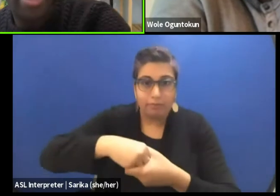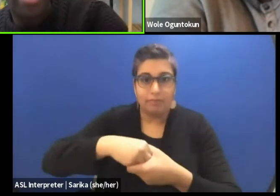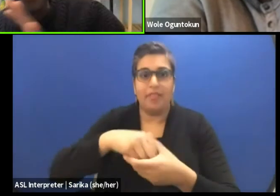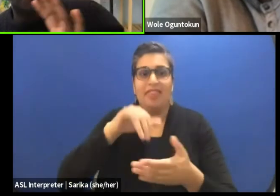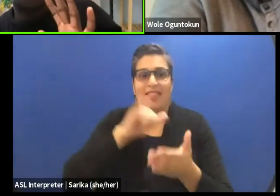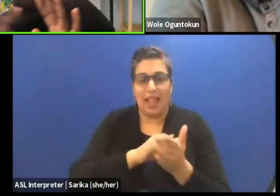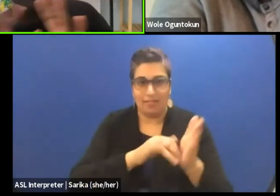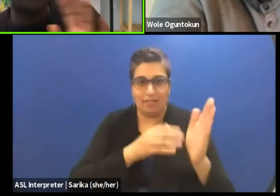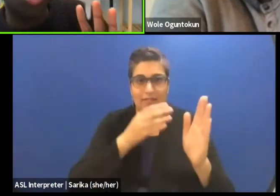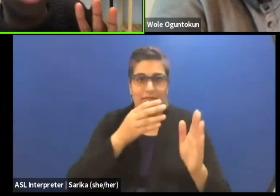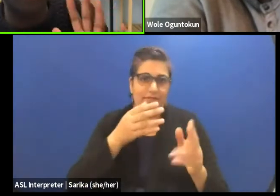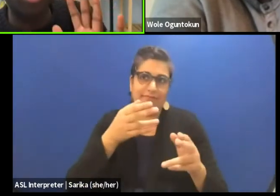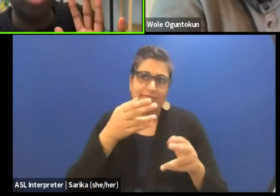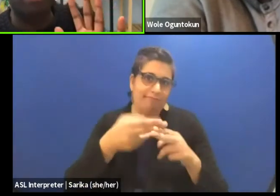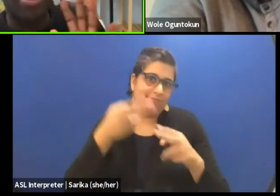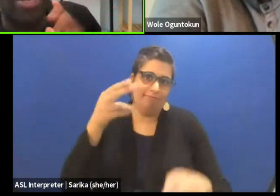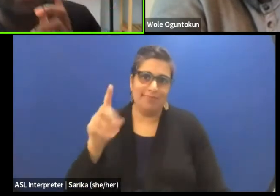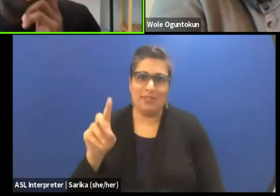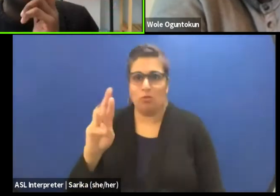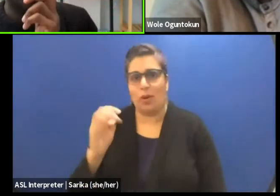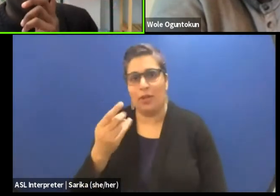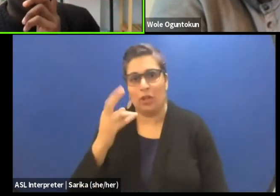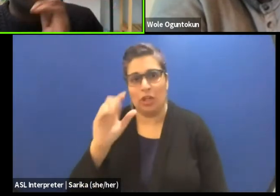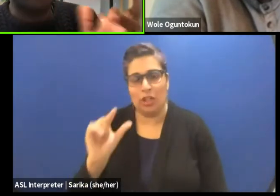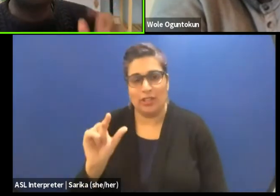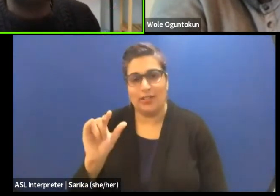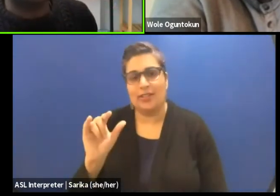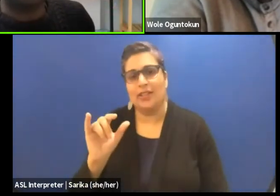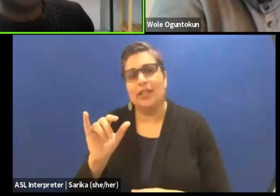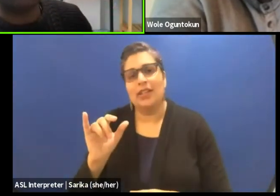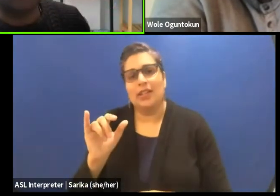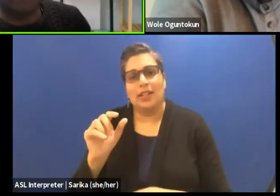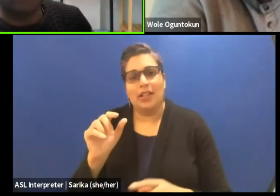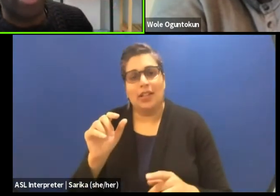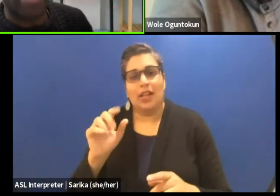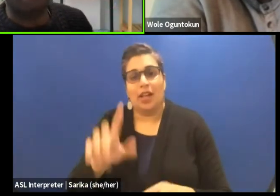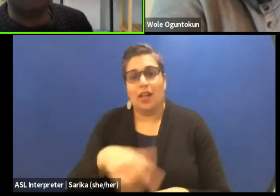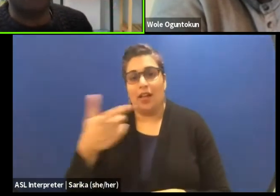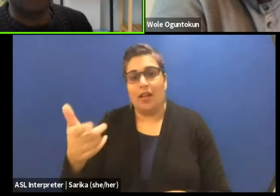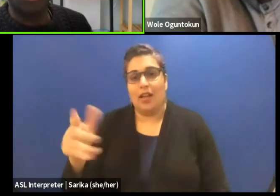I hope I did justice to summarize that. I'll hand over to Oga Wole now,